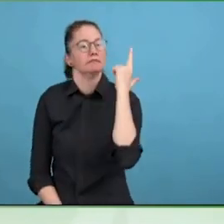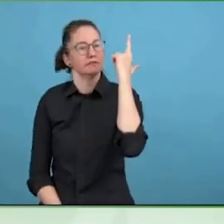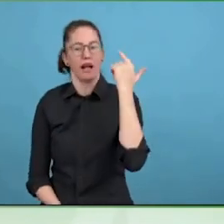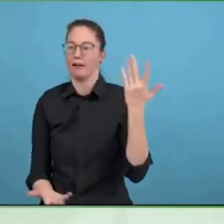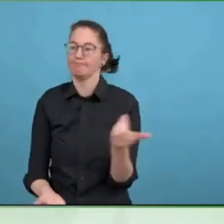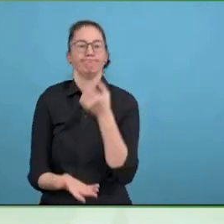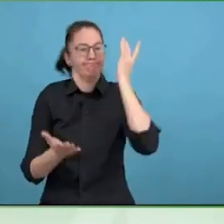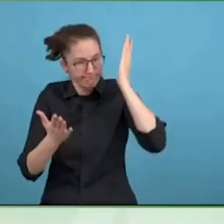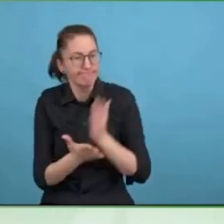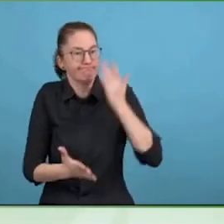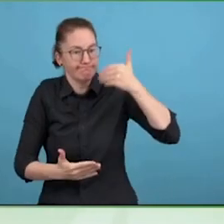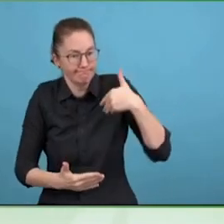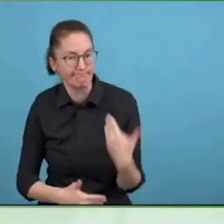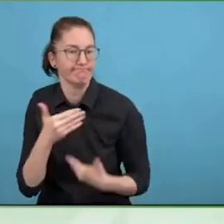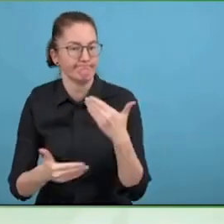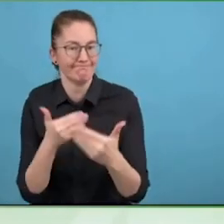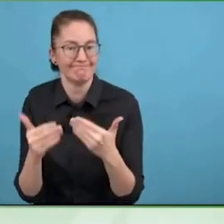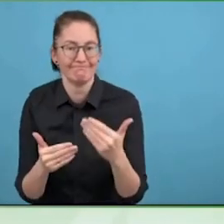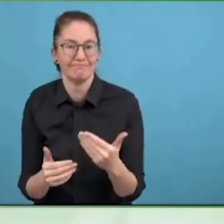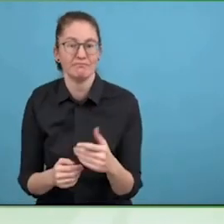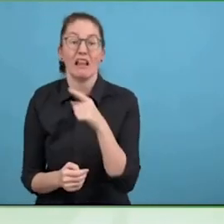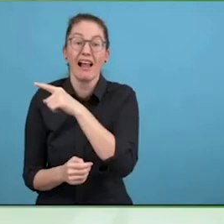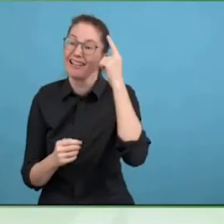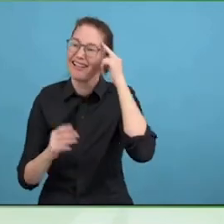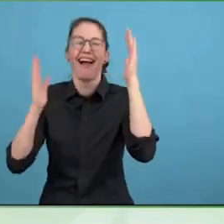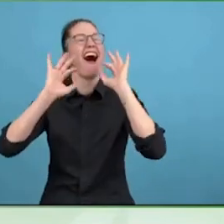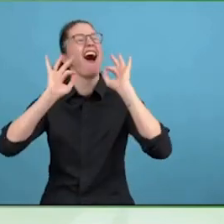entirety of the ecosystem, that is why we have come to conferences